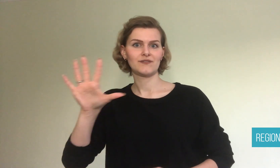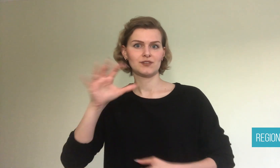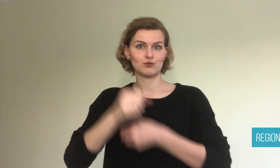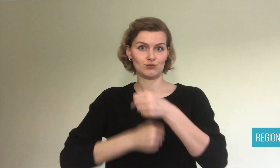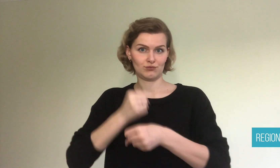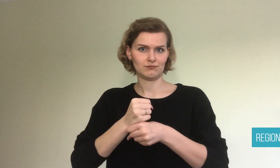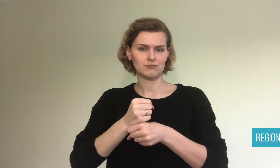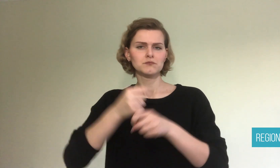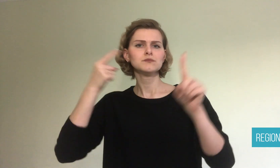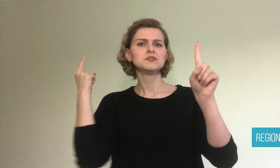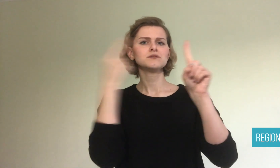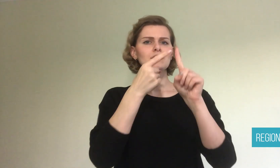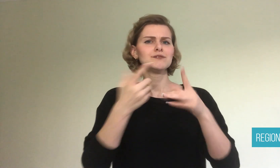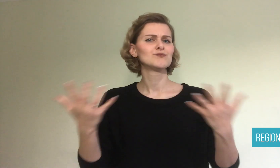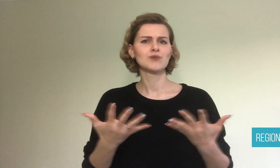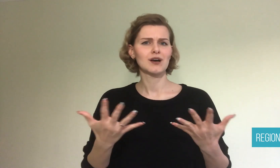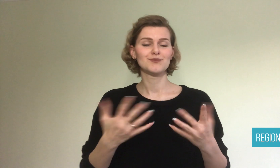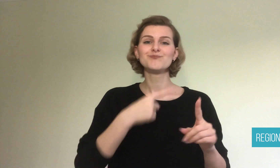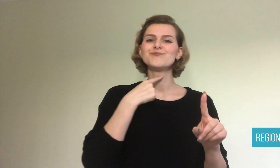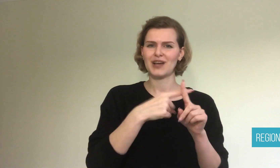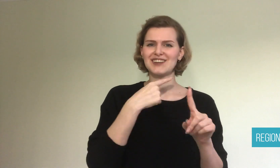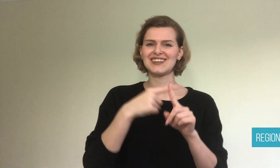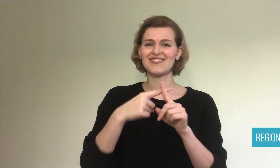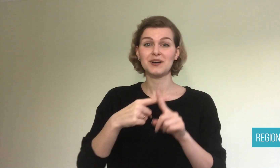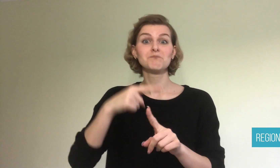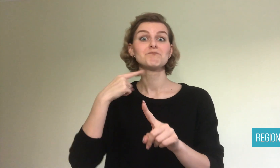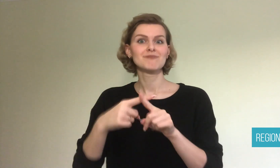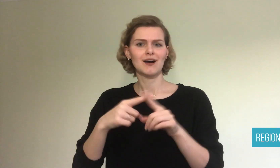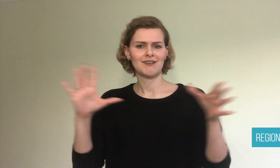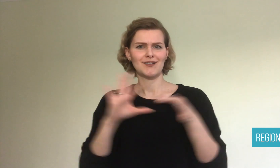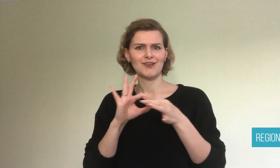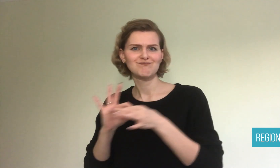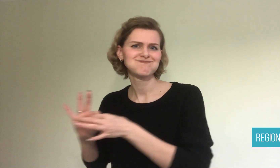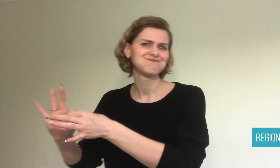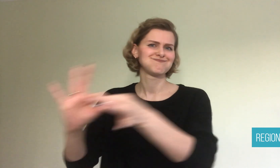get Deaf people together. Members of the club